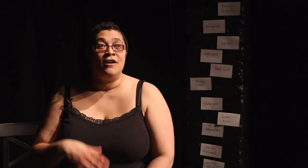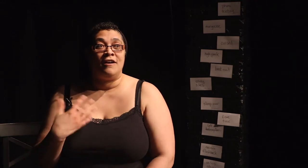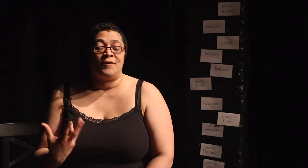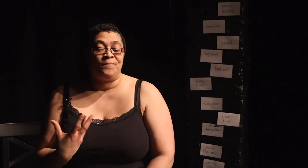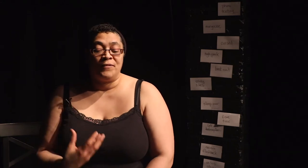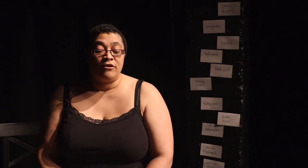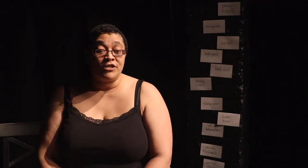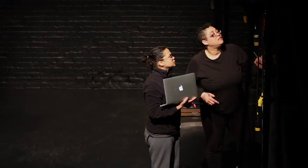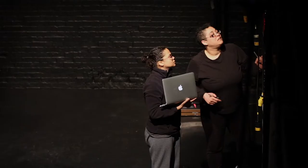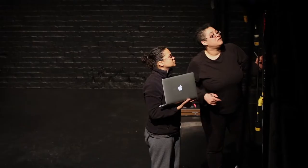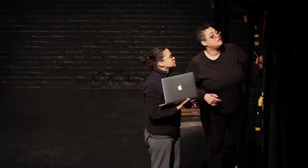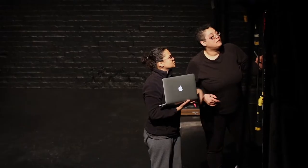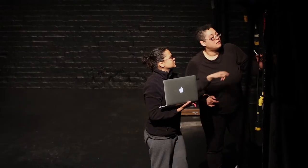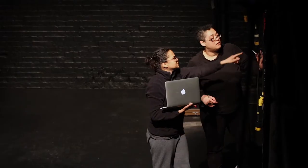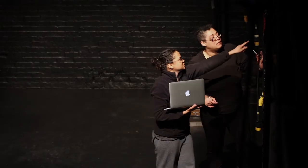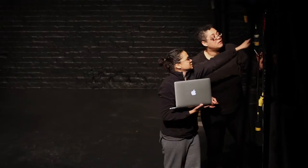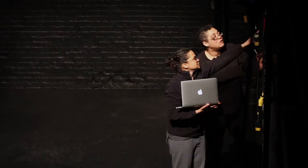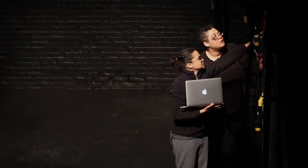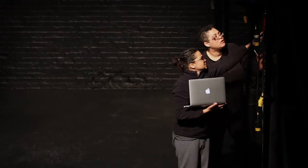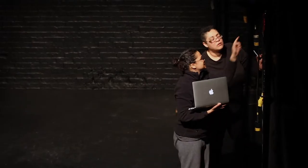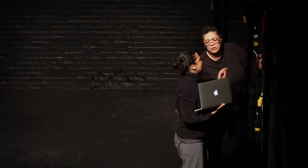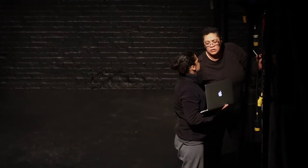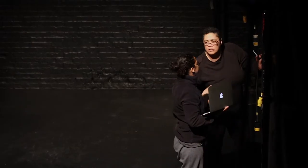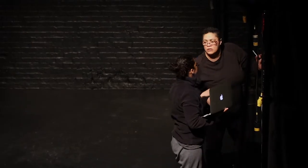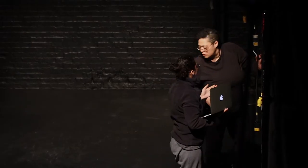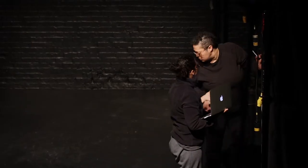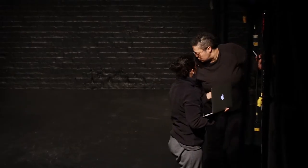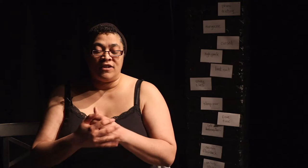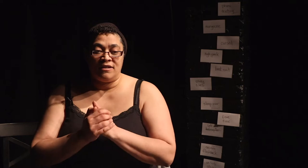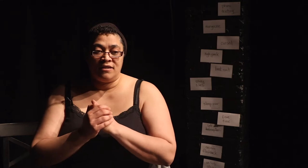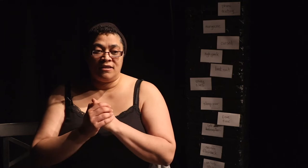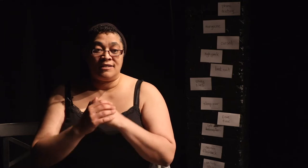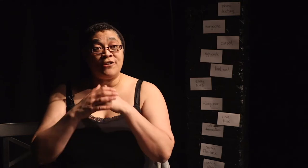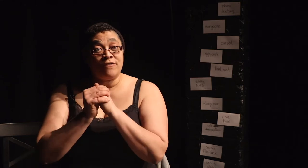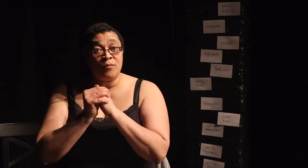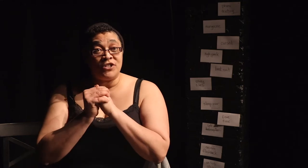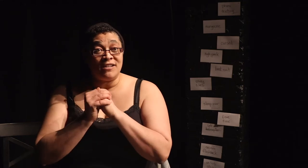used in Christian folklore and that became sort of the the center of the project.